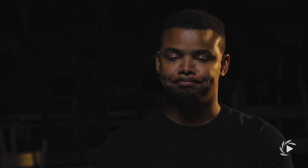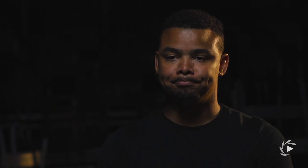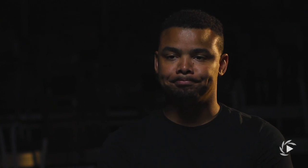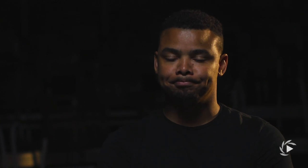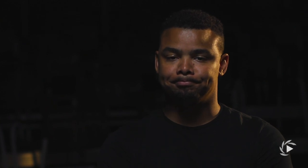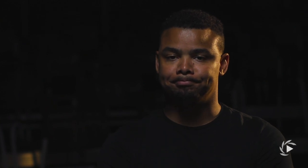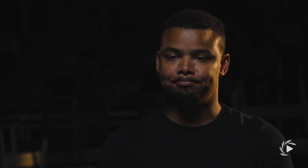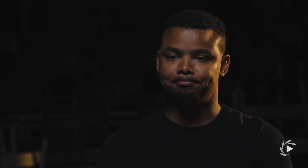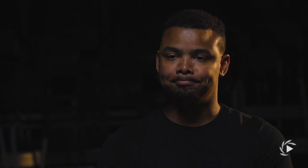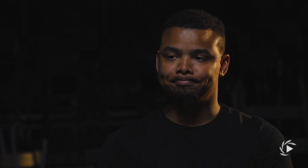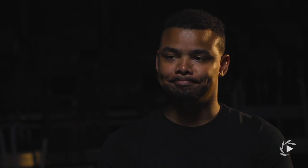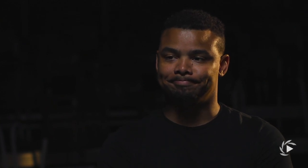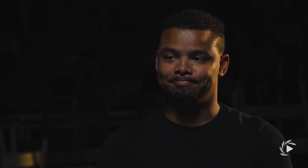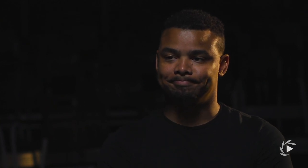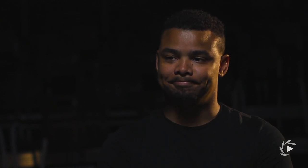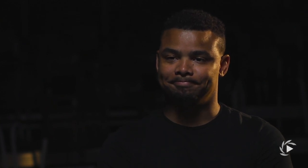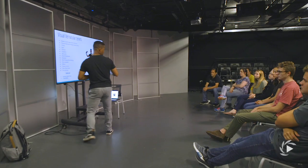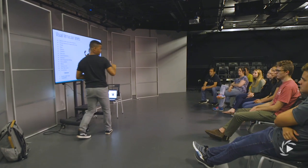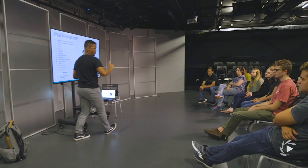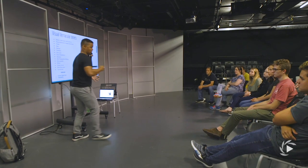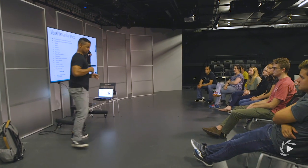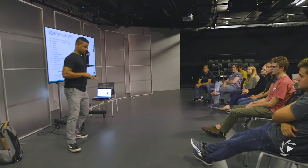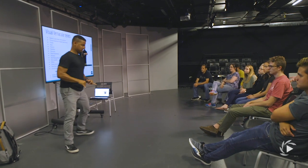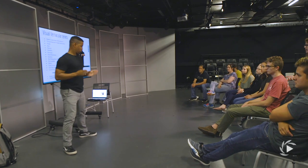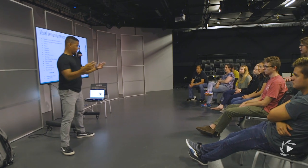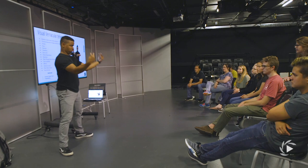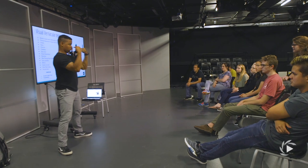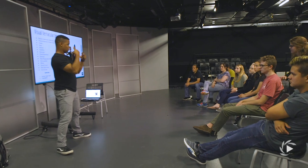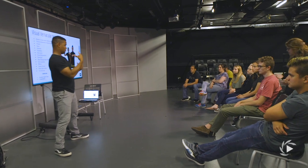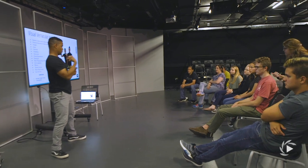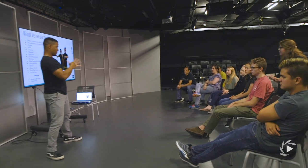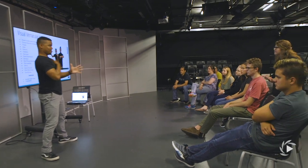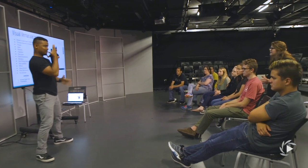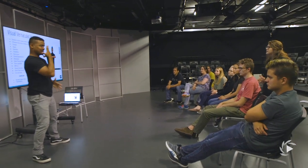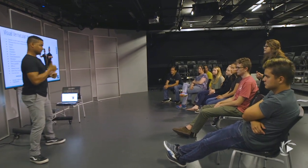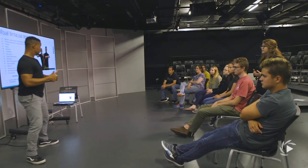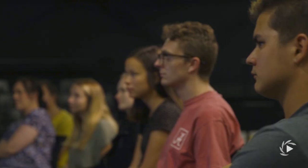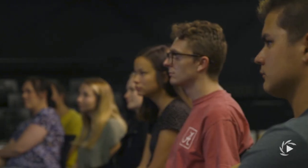That's why I think Visual Vernacular is important. Okay, so, I'm going to give you